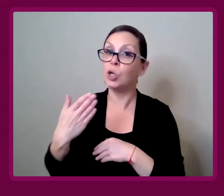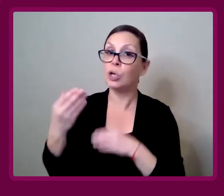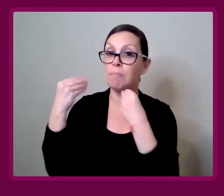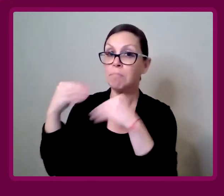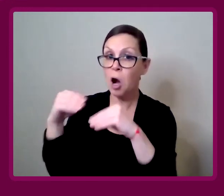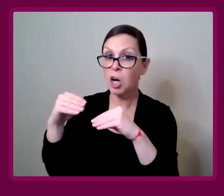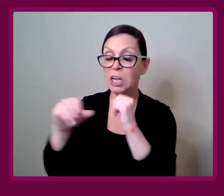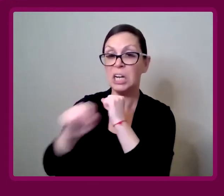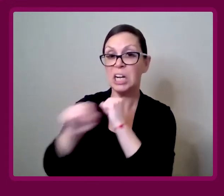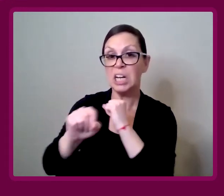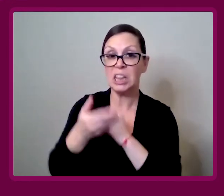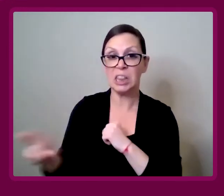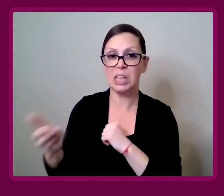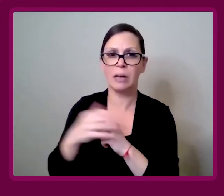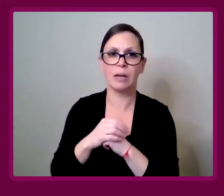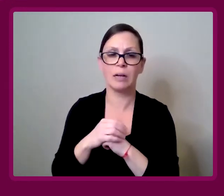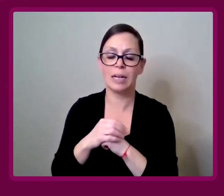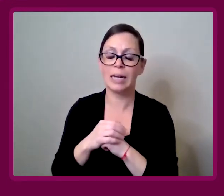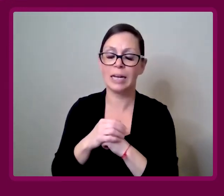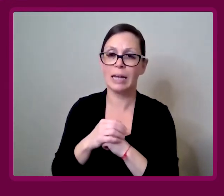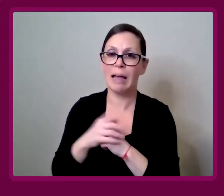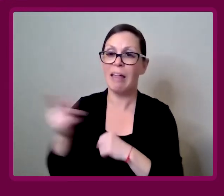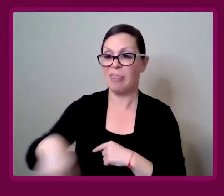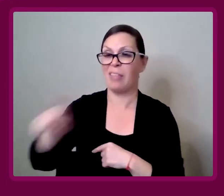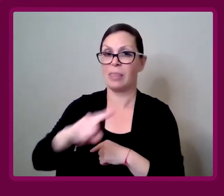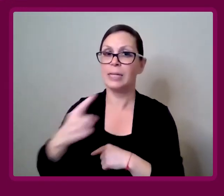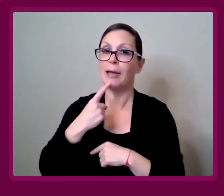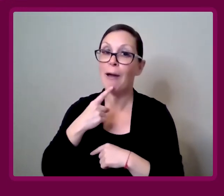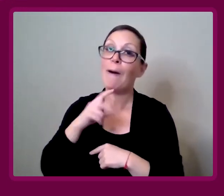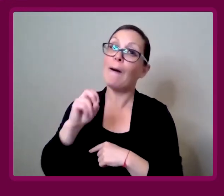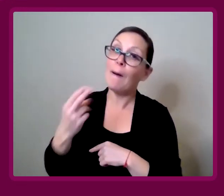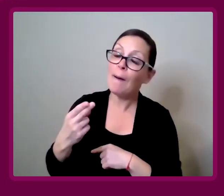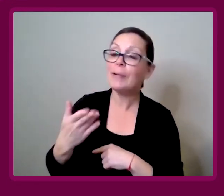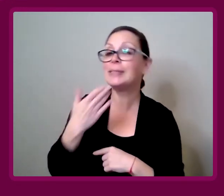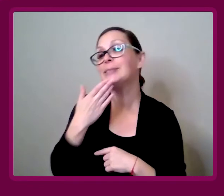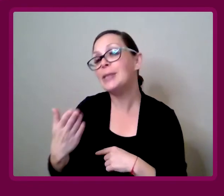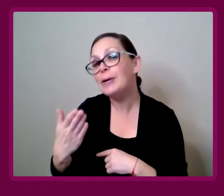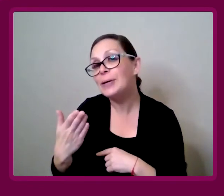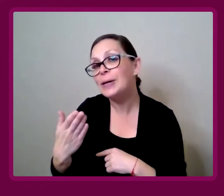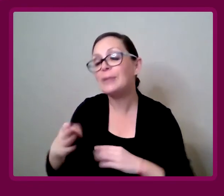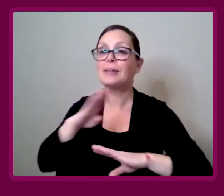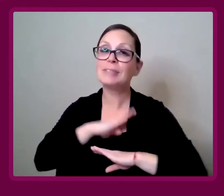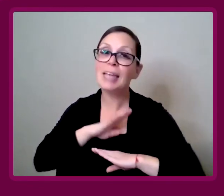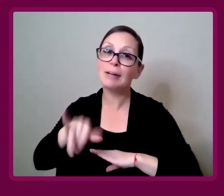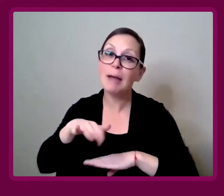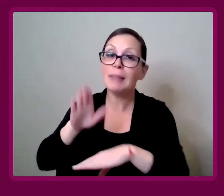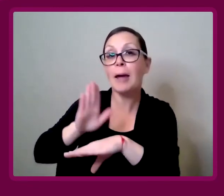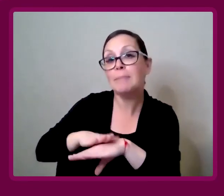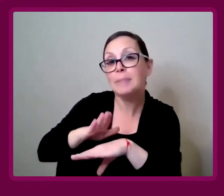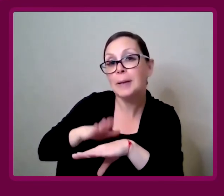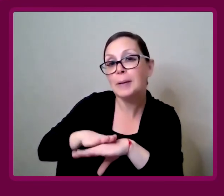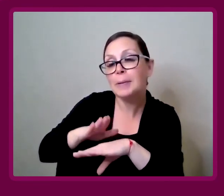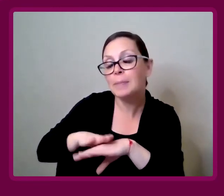Of, "Oh, aren't we good, that we've done this charitable thing that is out of the faith of our hearts."